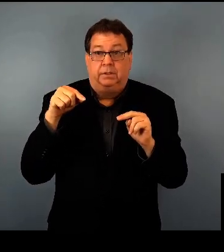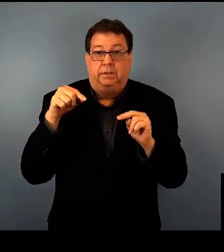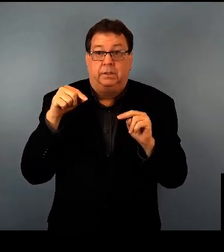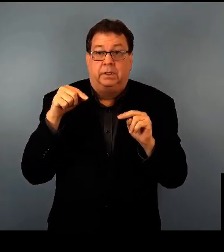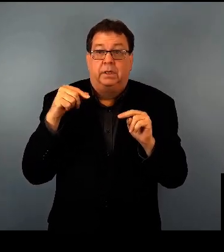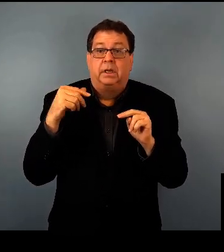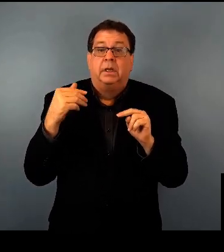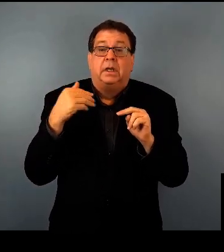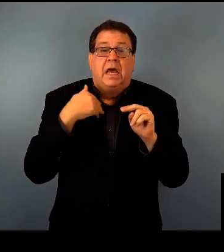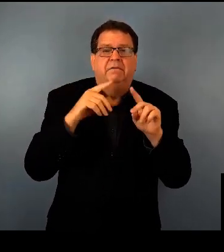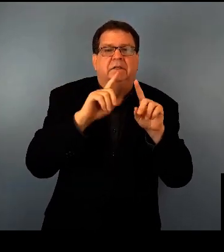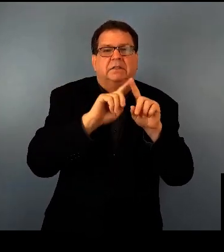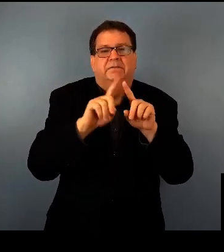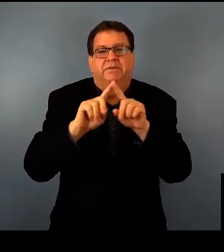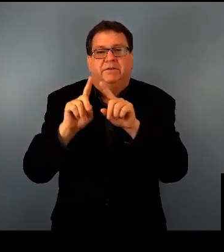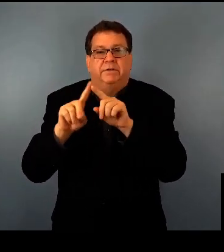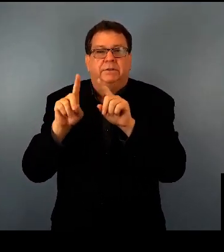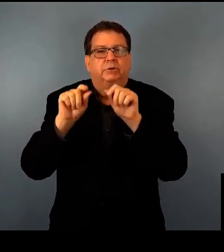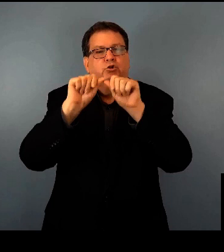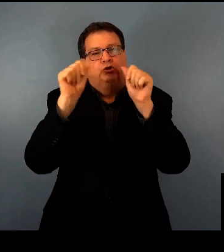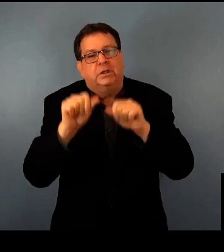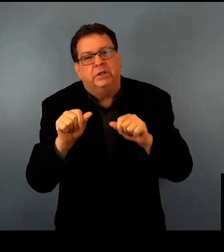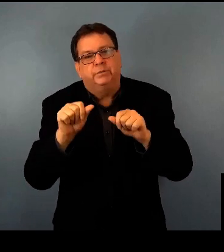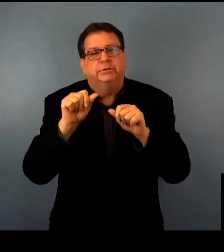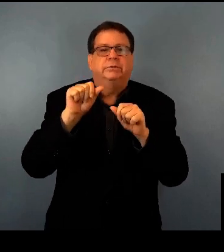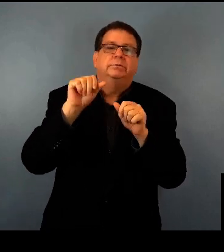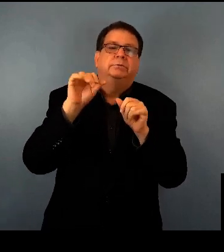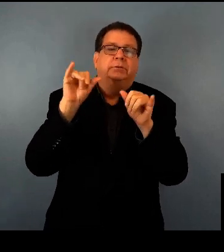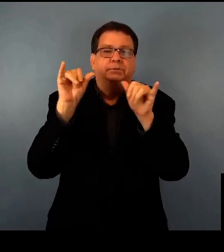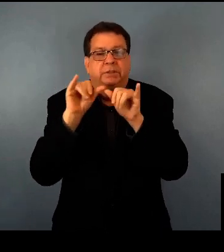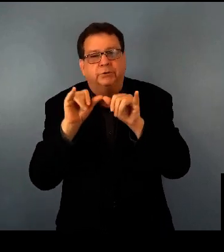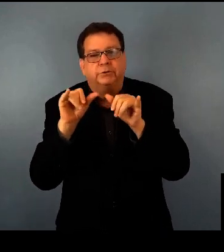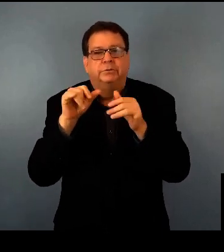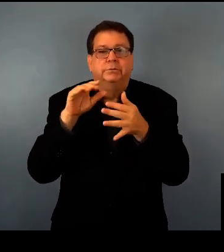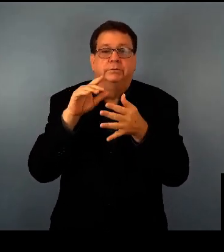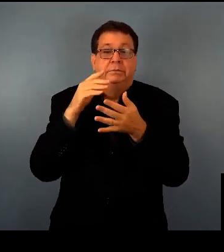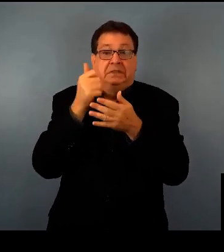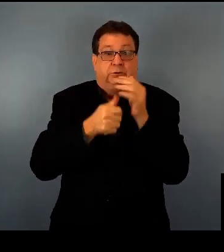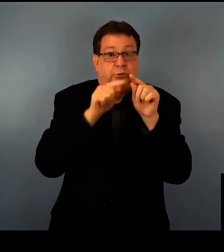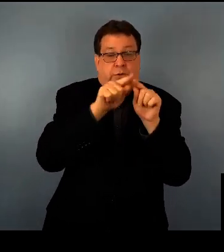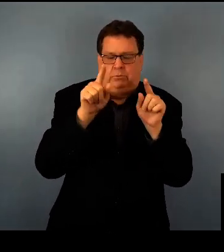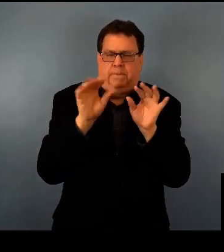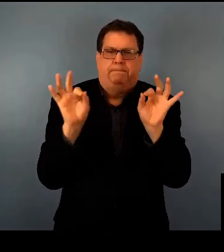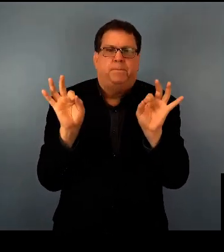into a protein of a prescribed shape and size, which then goes on to have some important function,